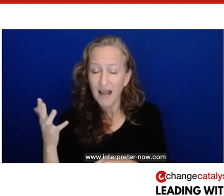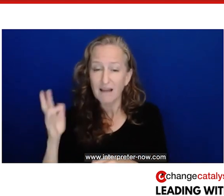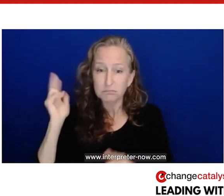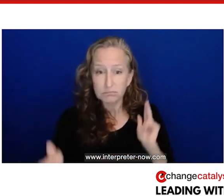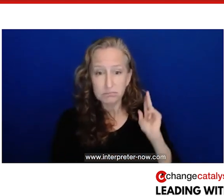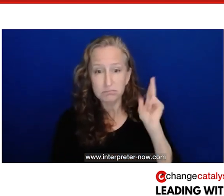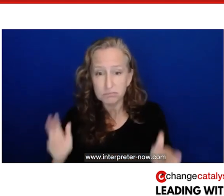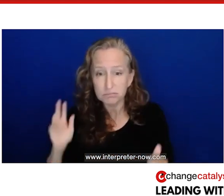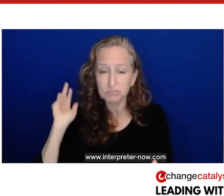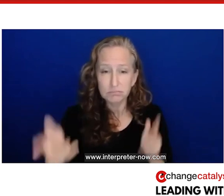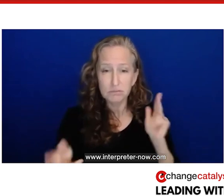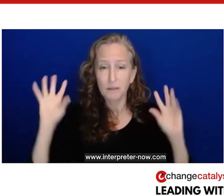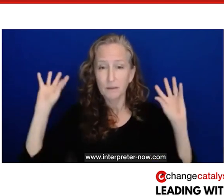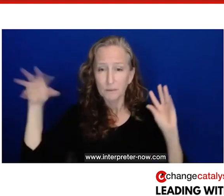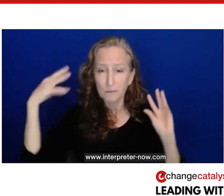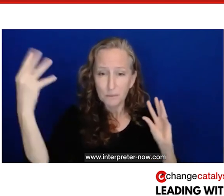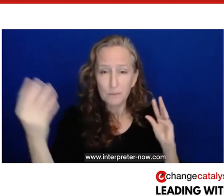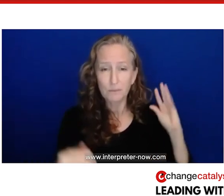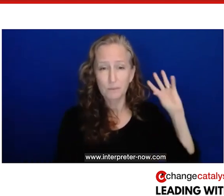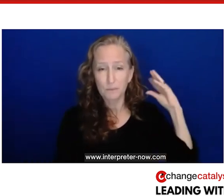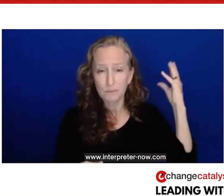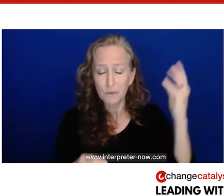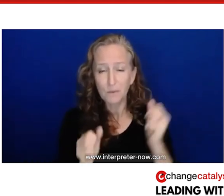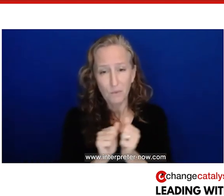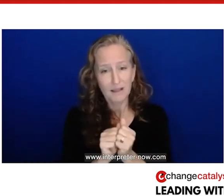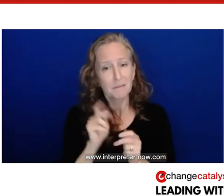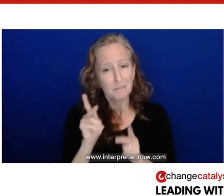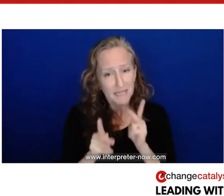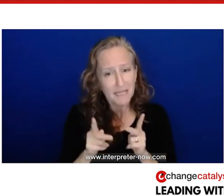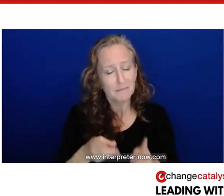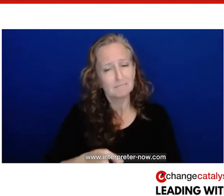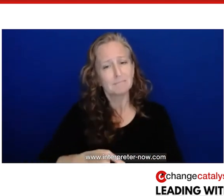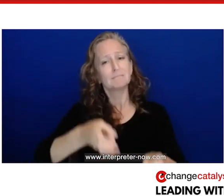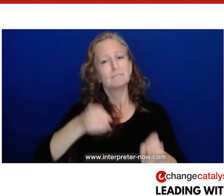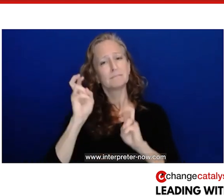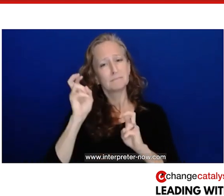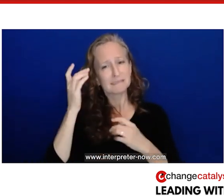all of them carrying vulnerable people with all kinds of different ailments, maybe even